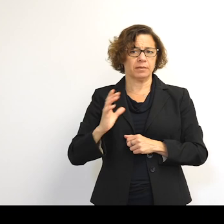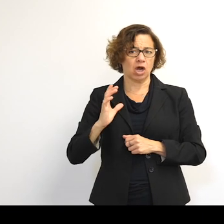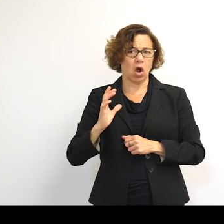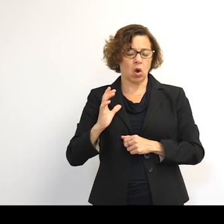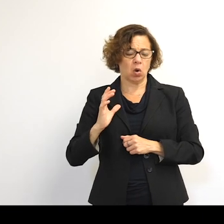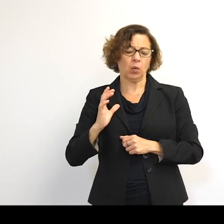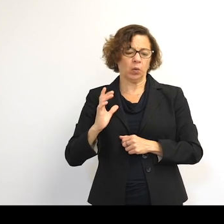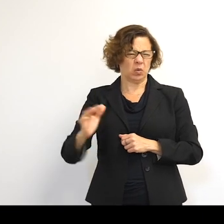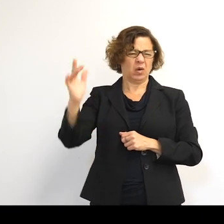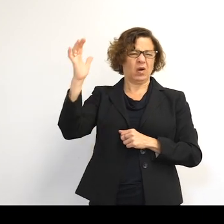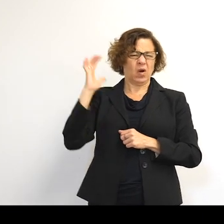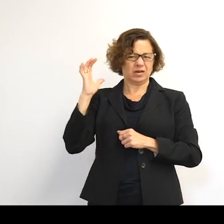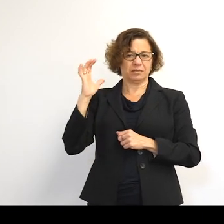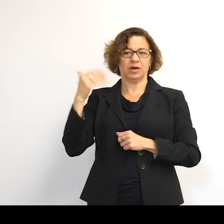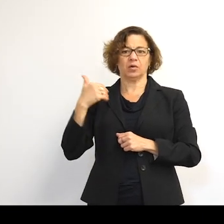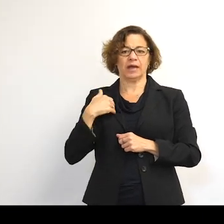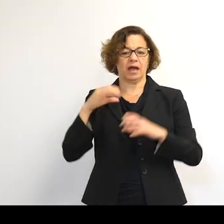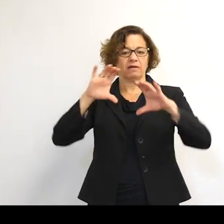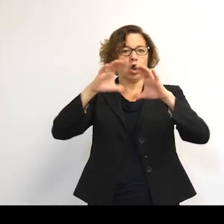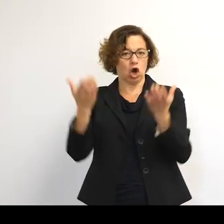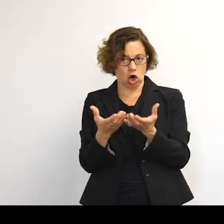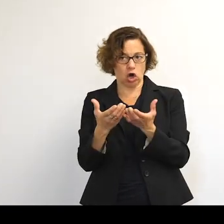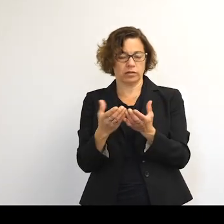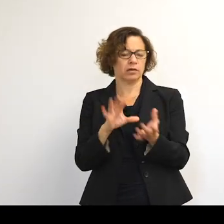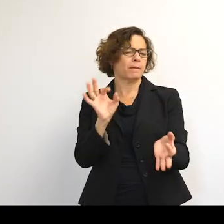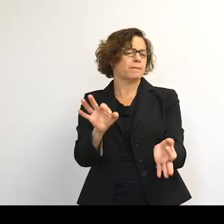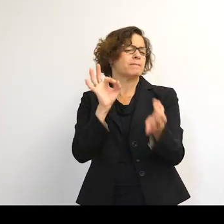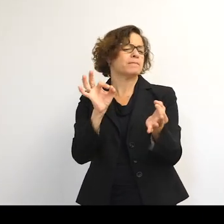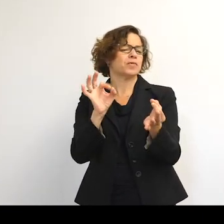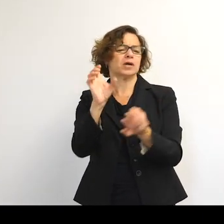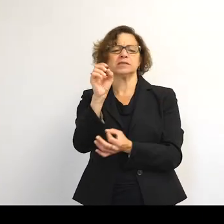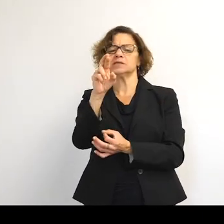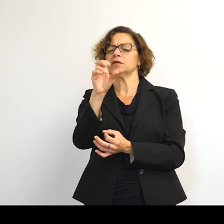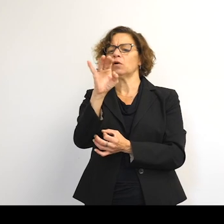land. We have Earth, a pristine orbital environment, OK?